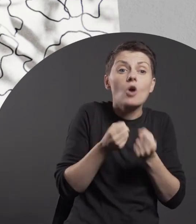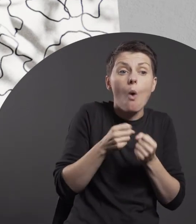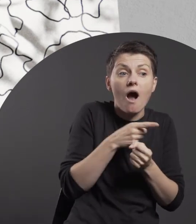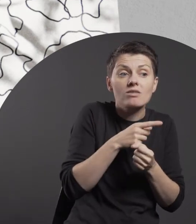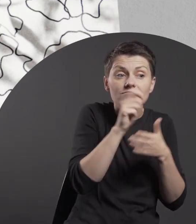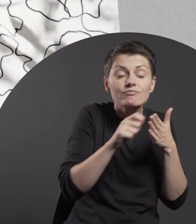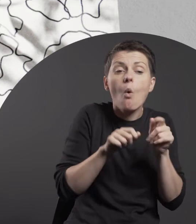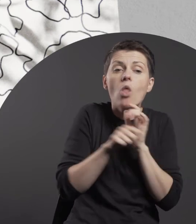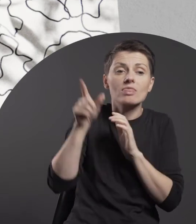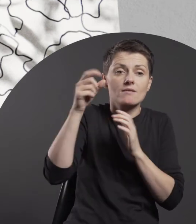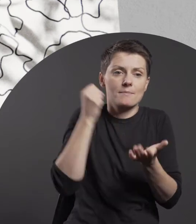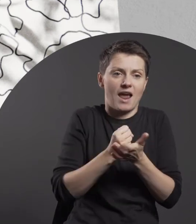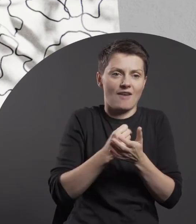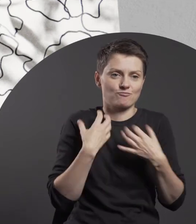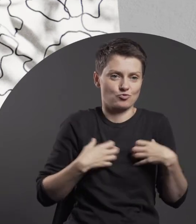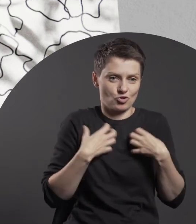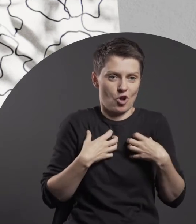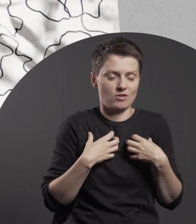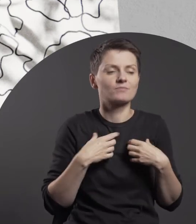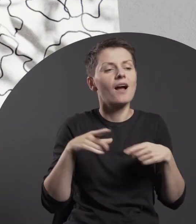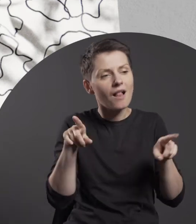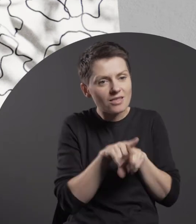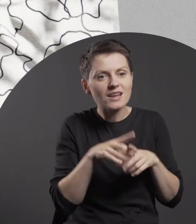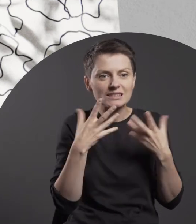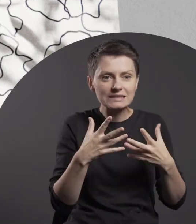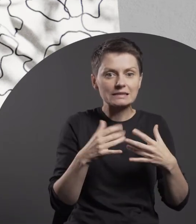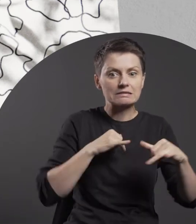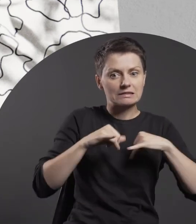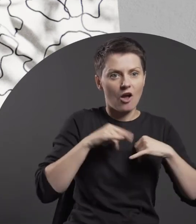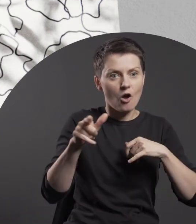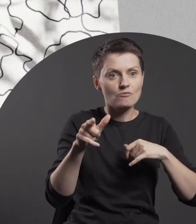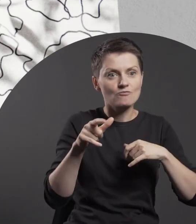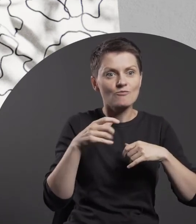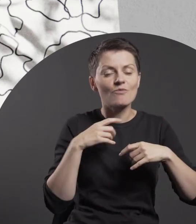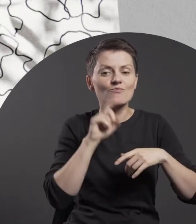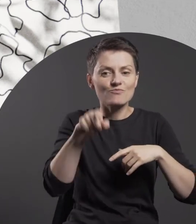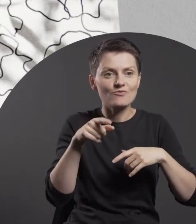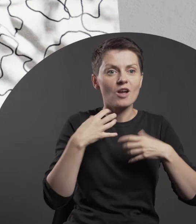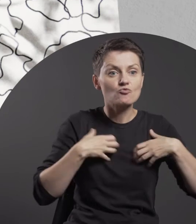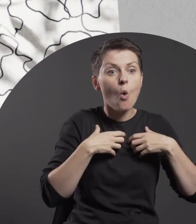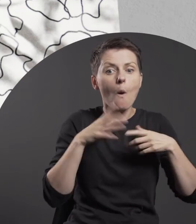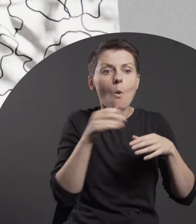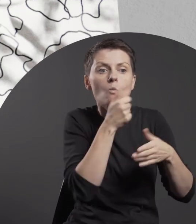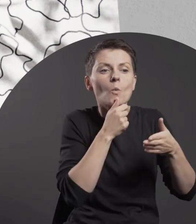At the same time, by attempting to replicate the nature, he manages to tame it.